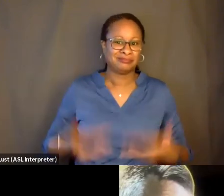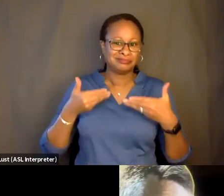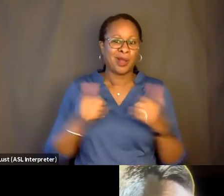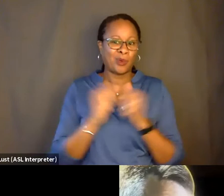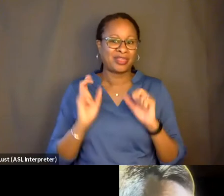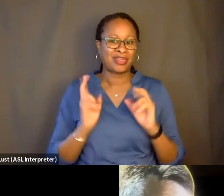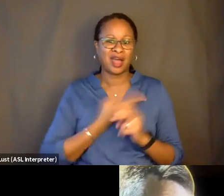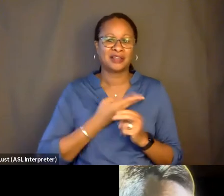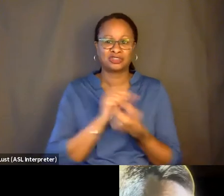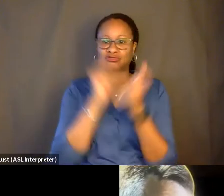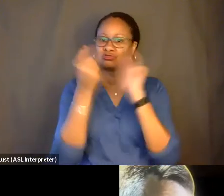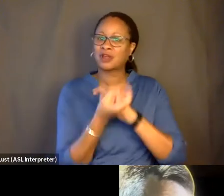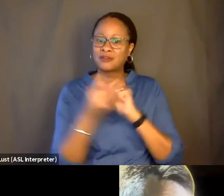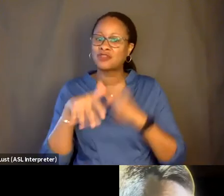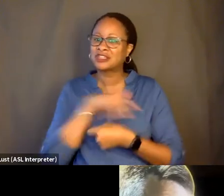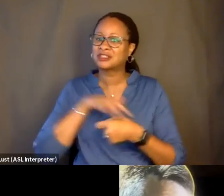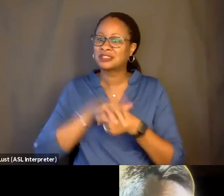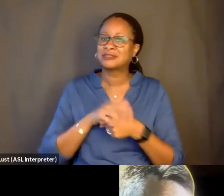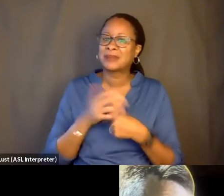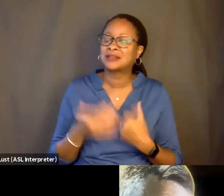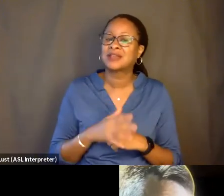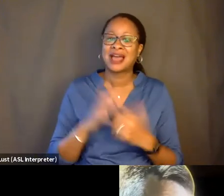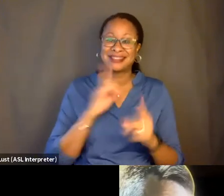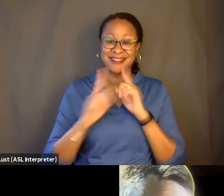transforming this space, transforming this dialogue.